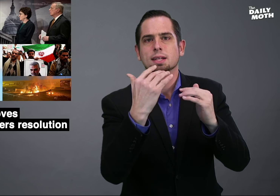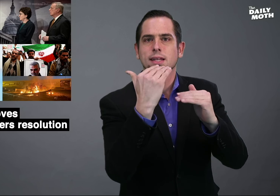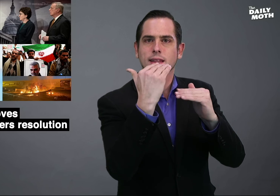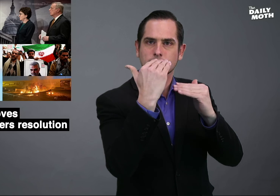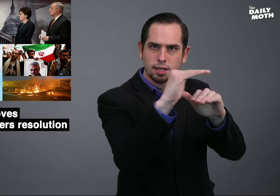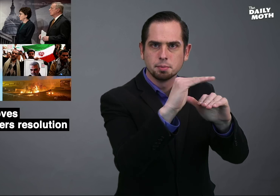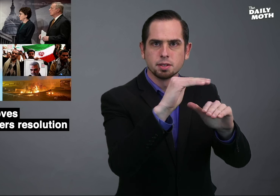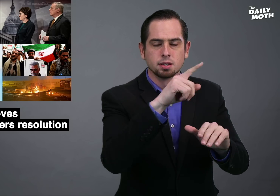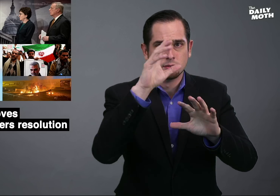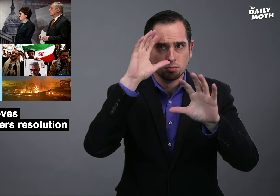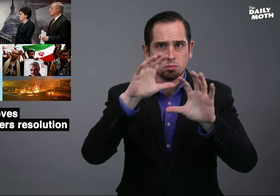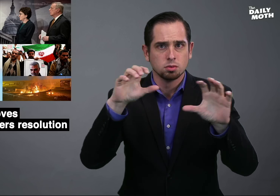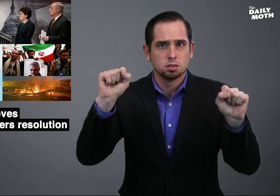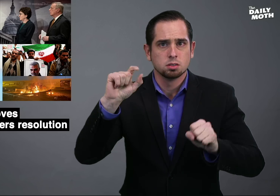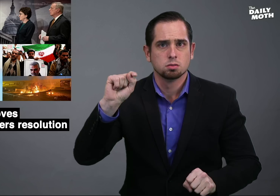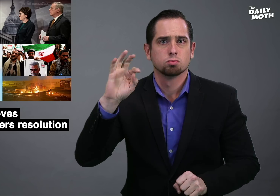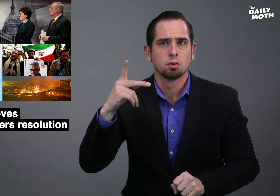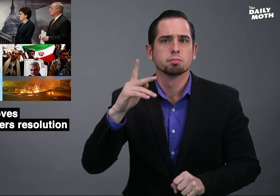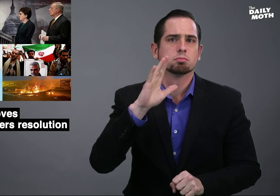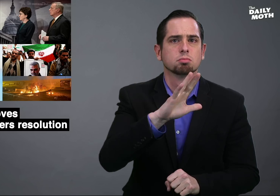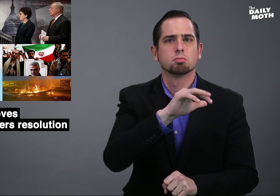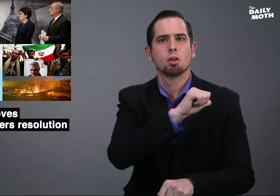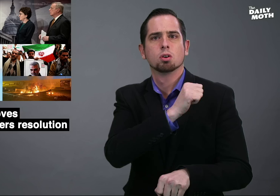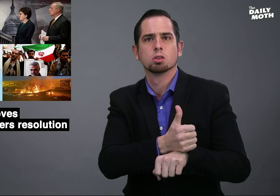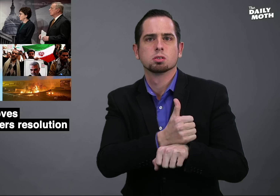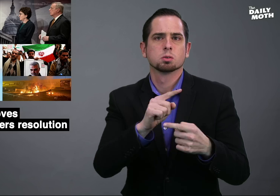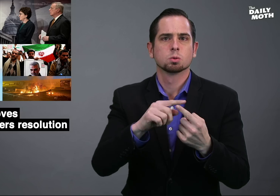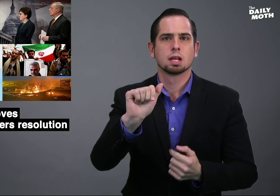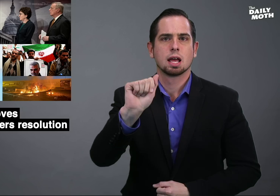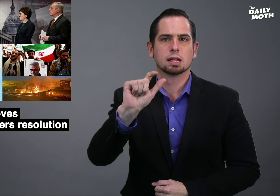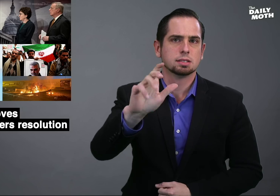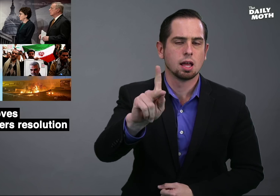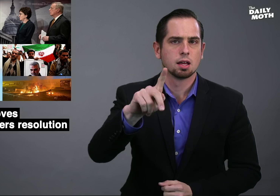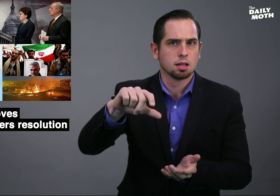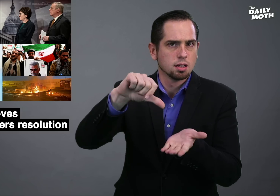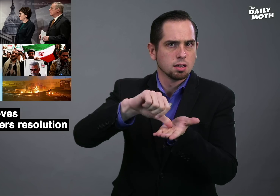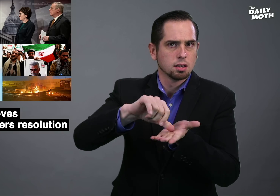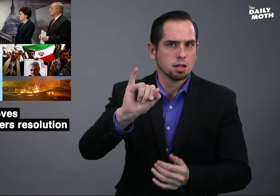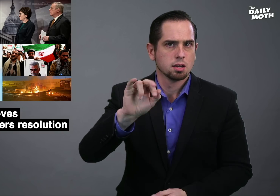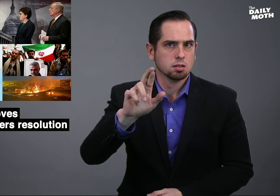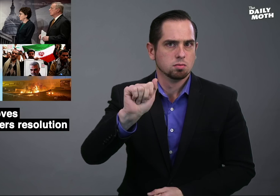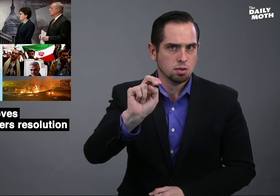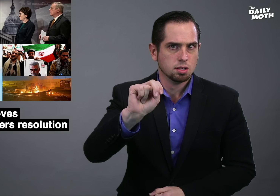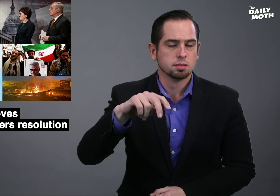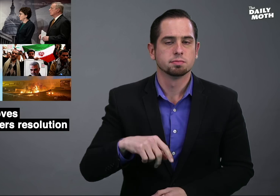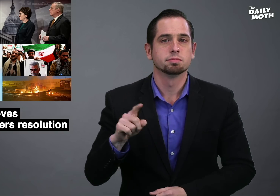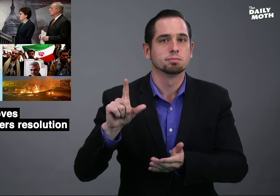to limit President Trump's authority to attack Iran.